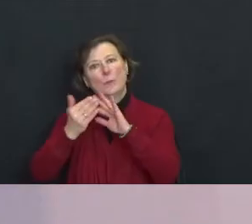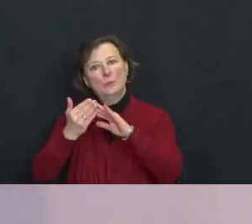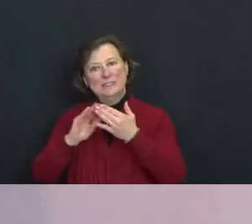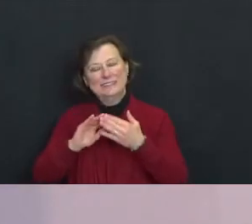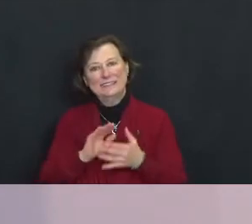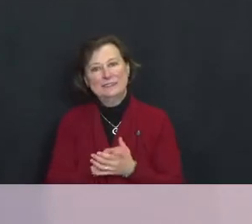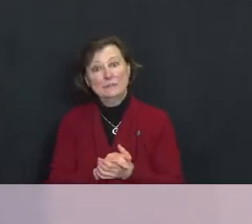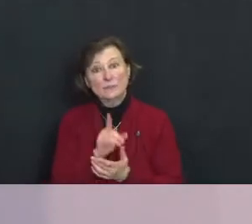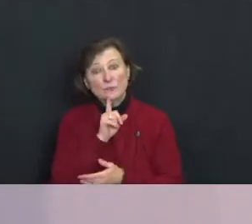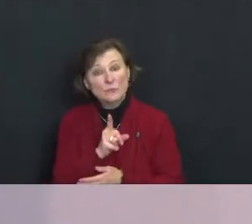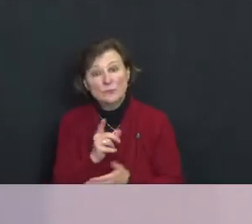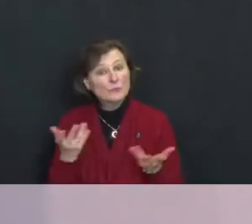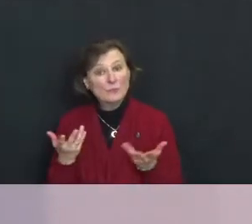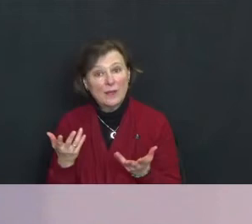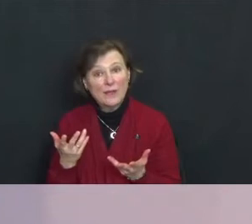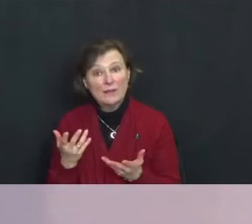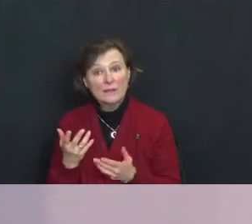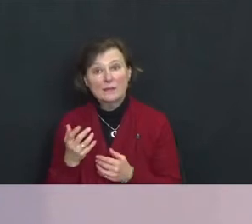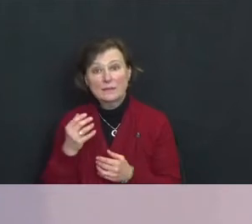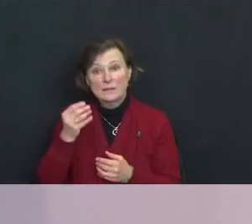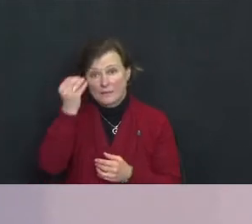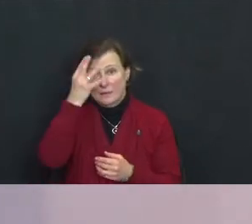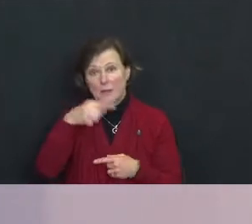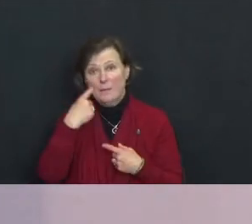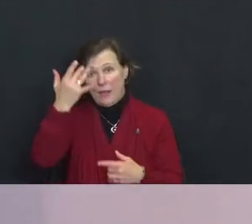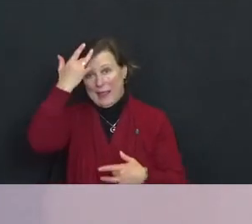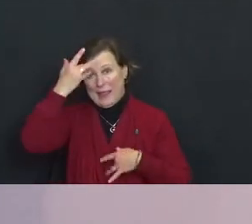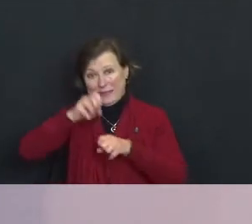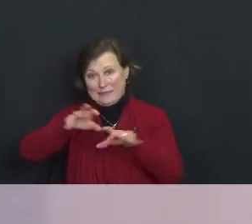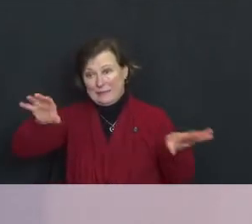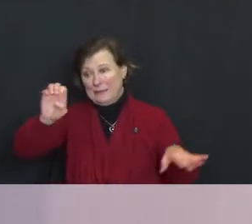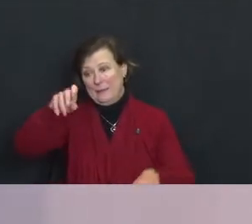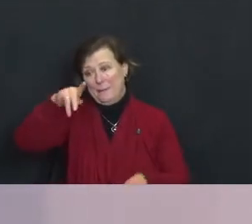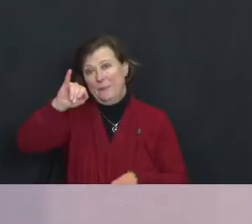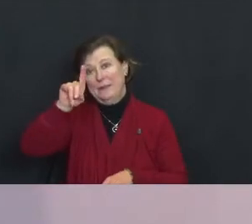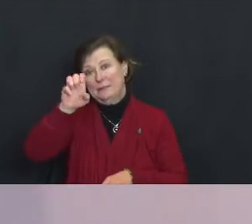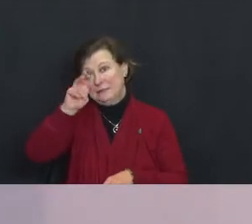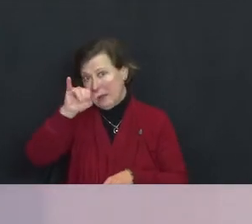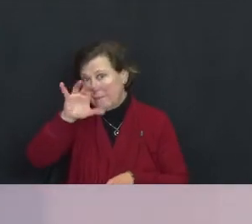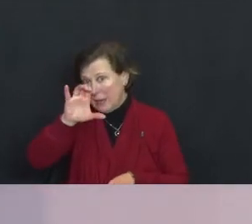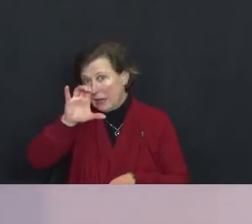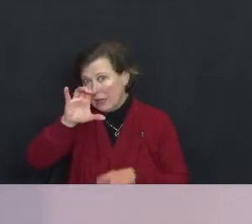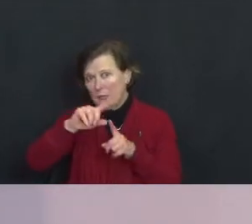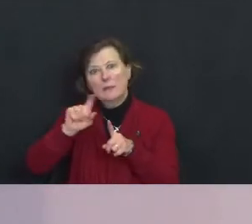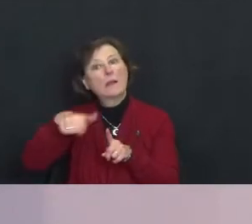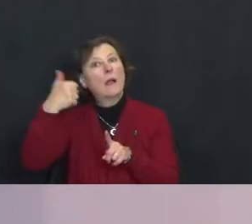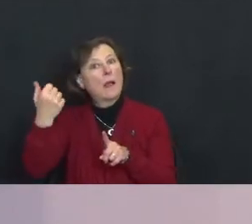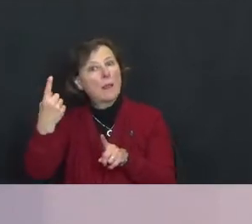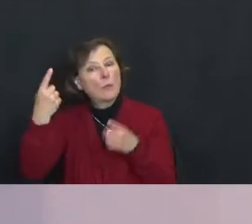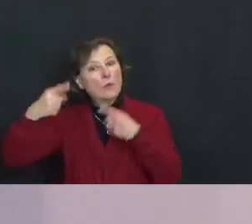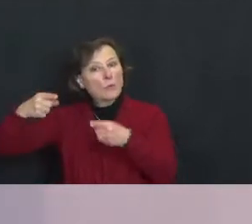In truth talking, about epidemics, there's another epidemic going on.